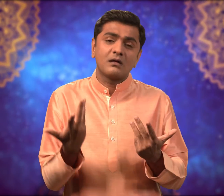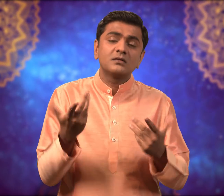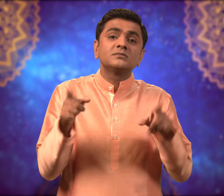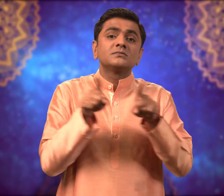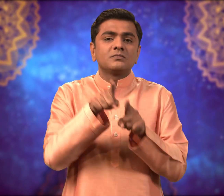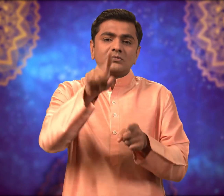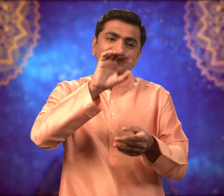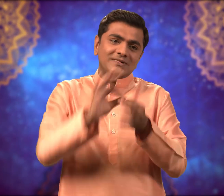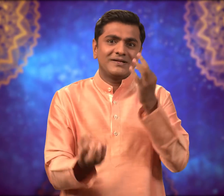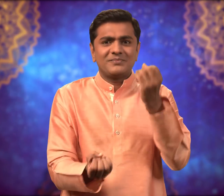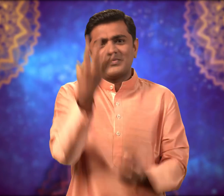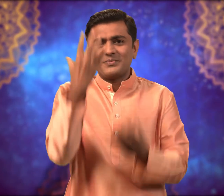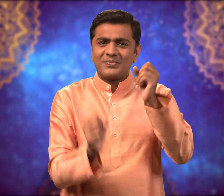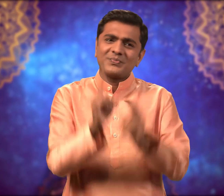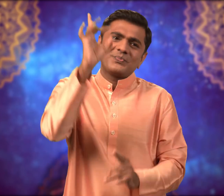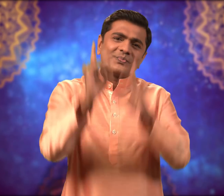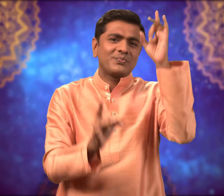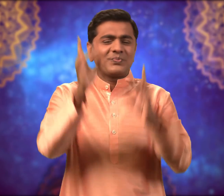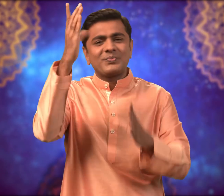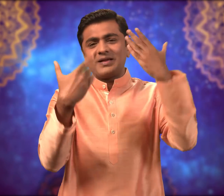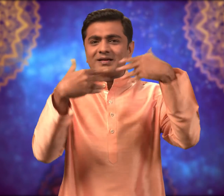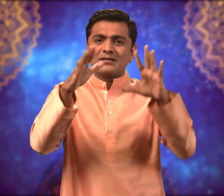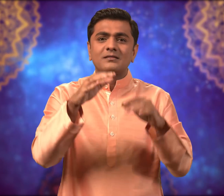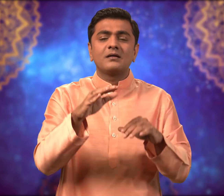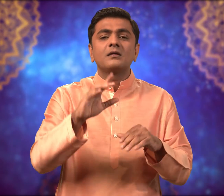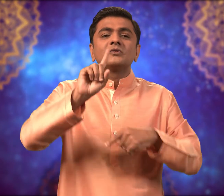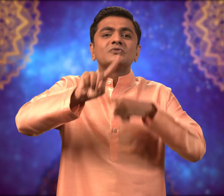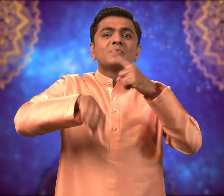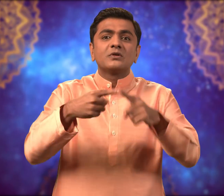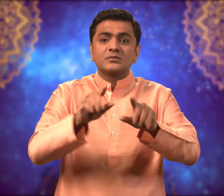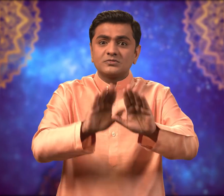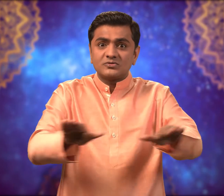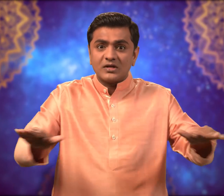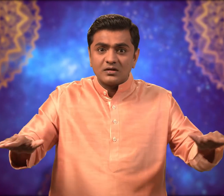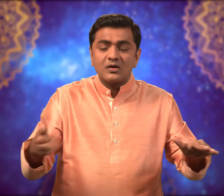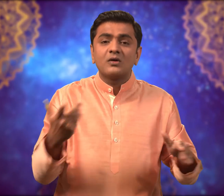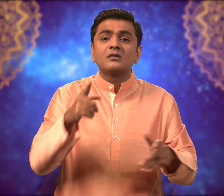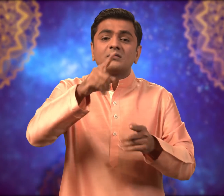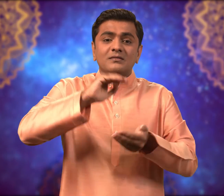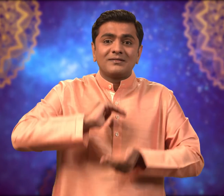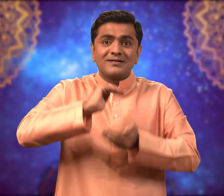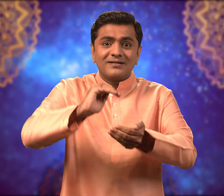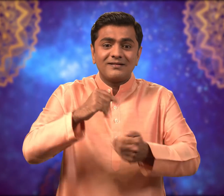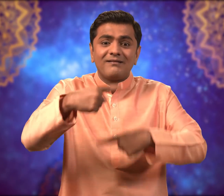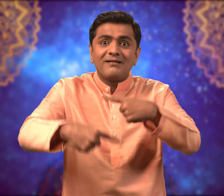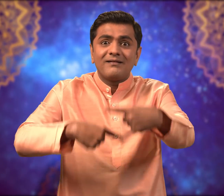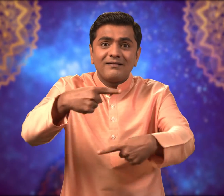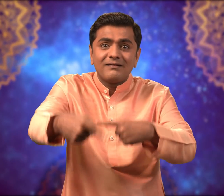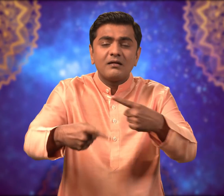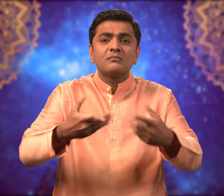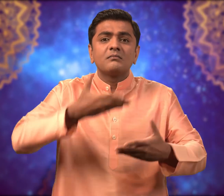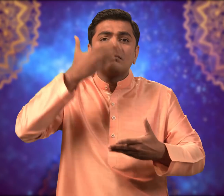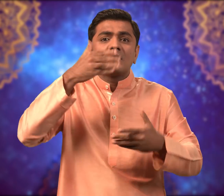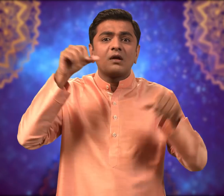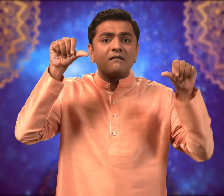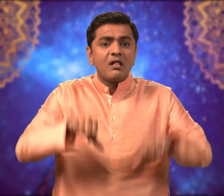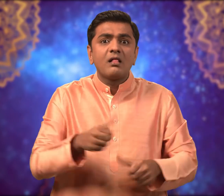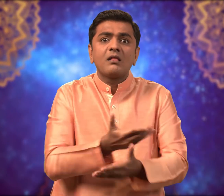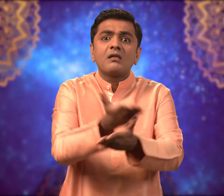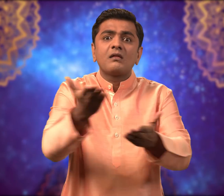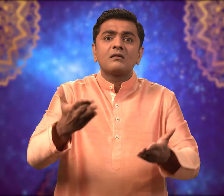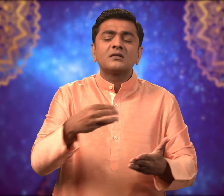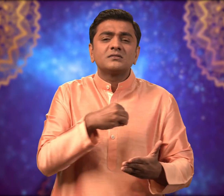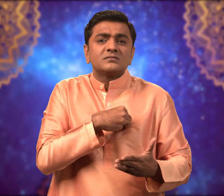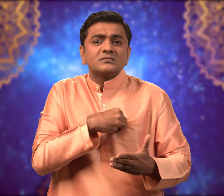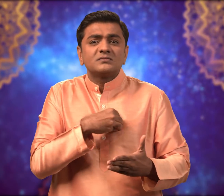If you burst crackers today your children and grand children will suffer due to pollution.